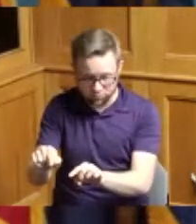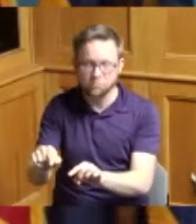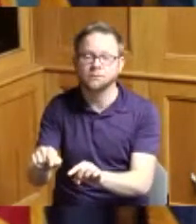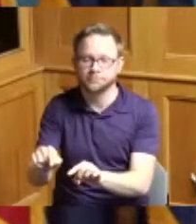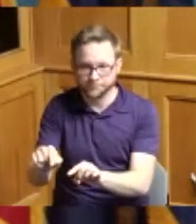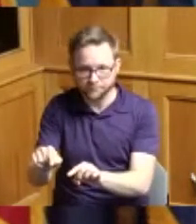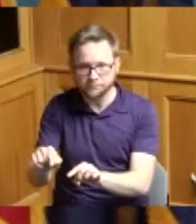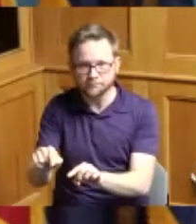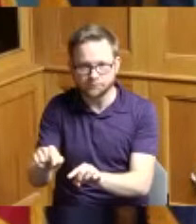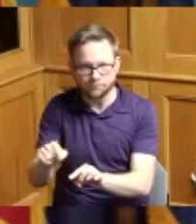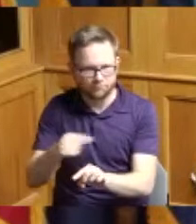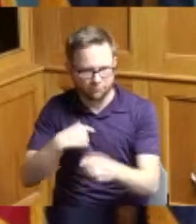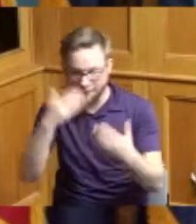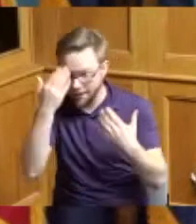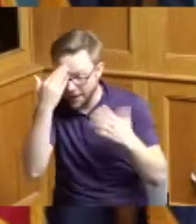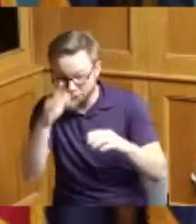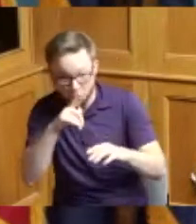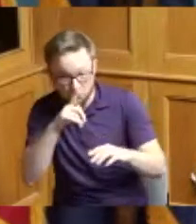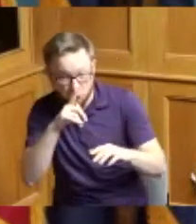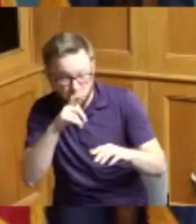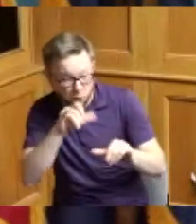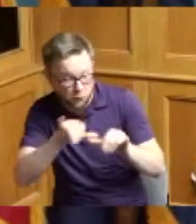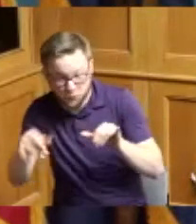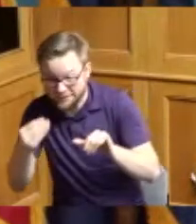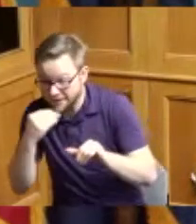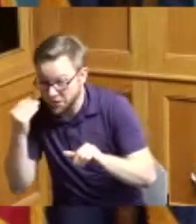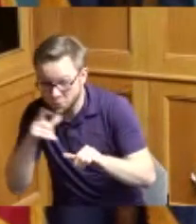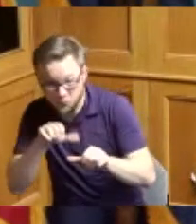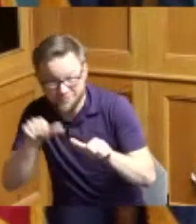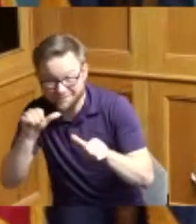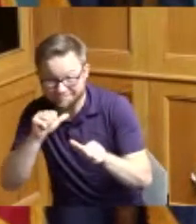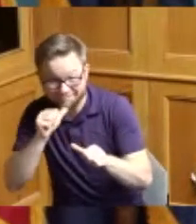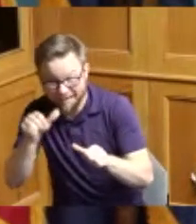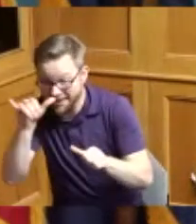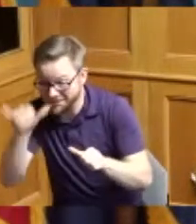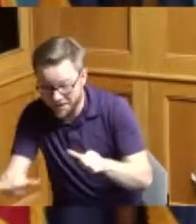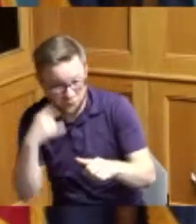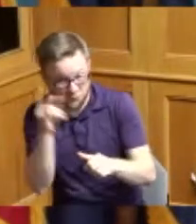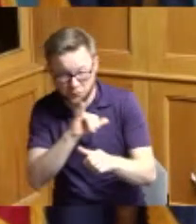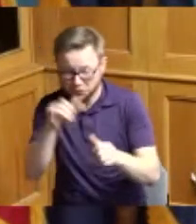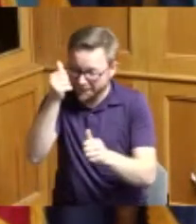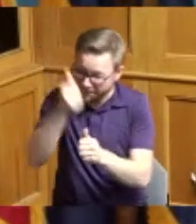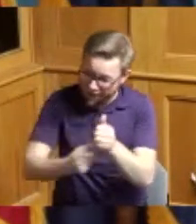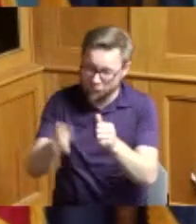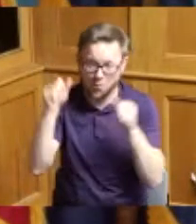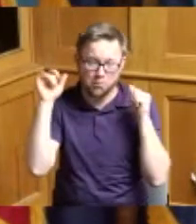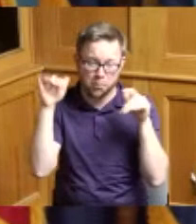and I don't know who wasn't there it was everybody together and the restaurants in fact one of the